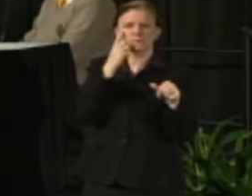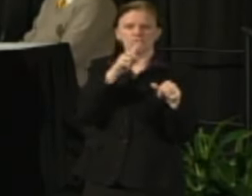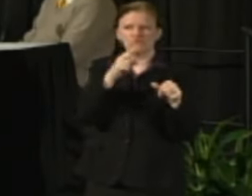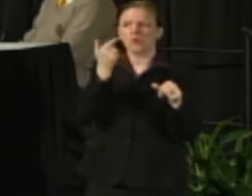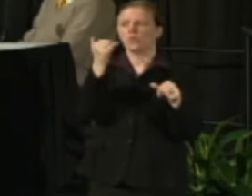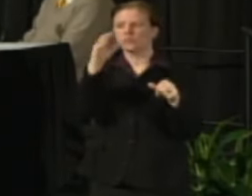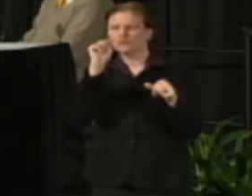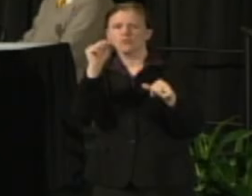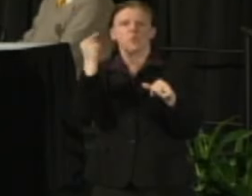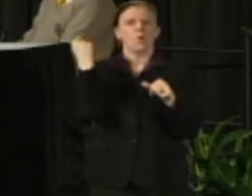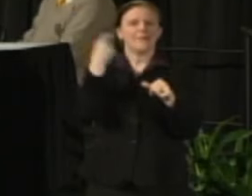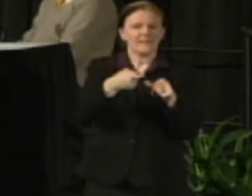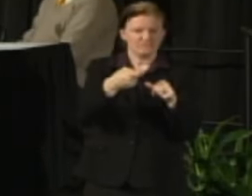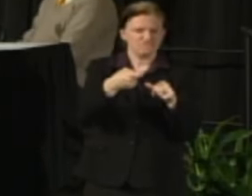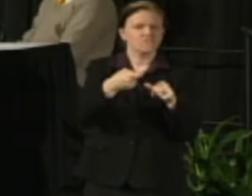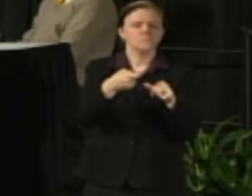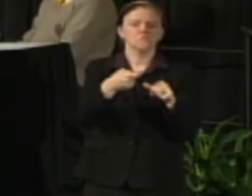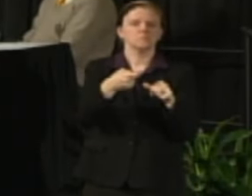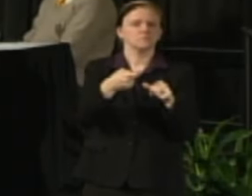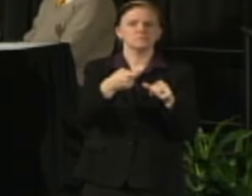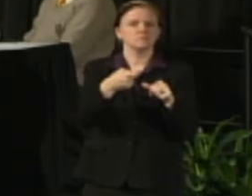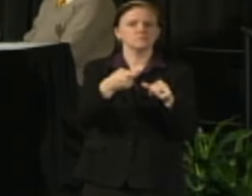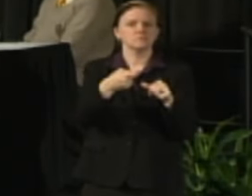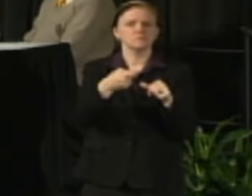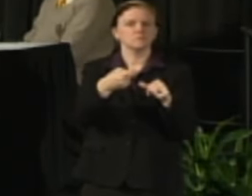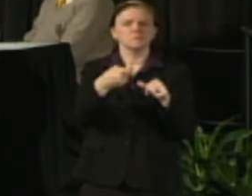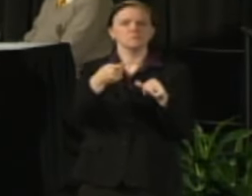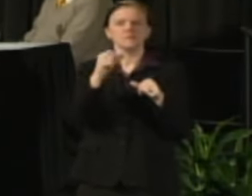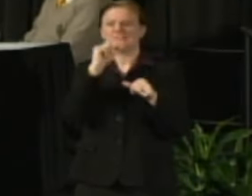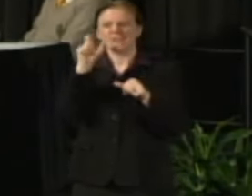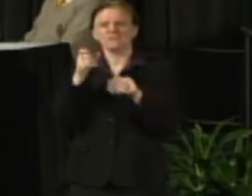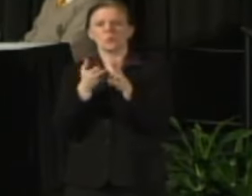and grants would be exempt from the enumeration process that's currently in place.